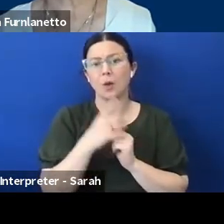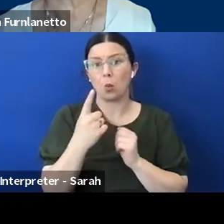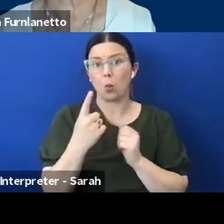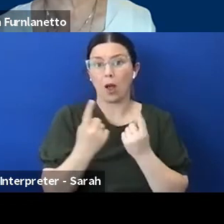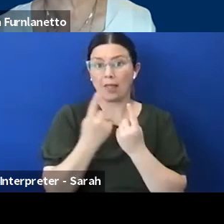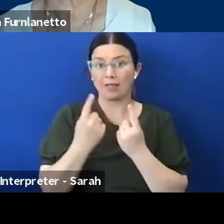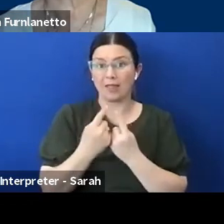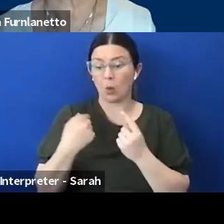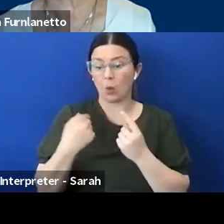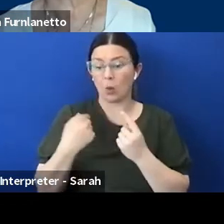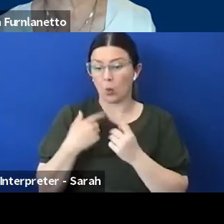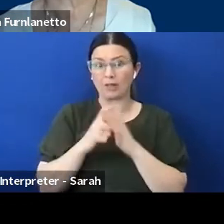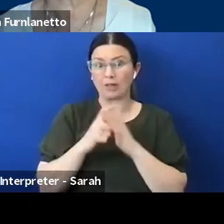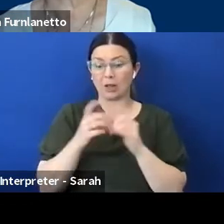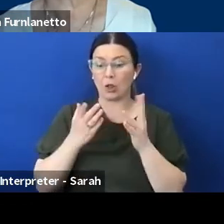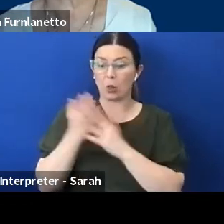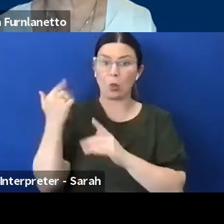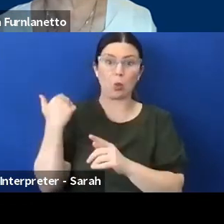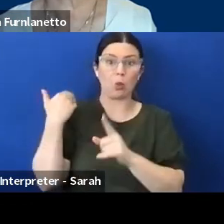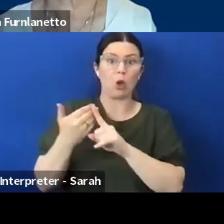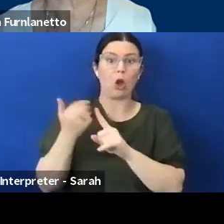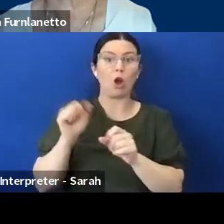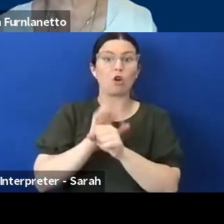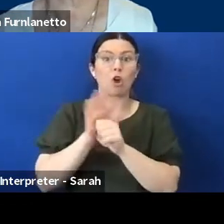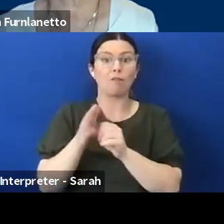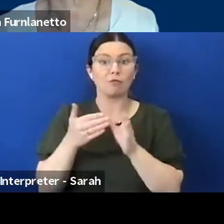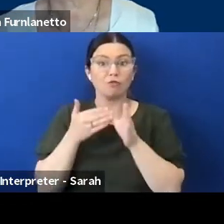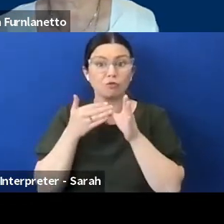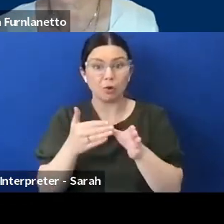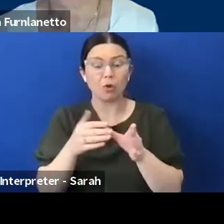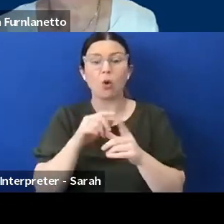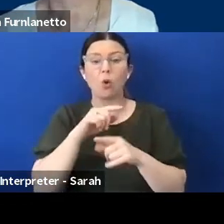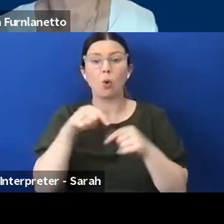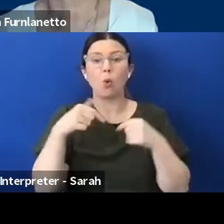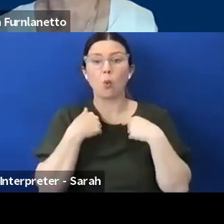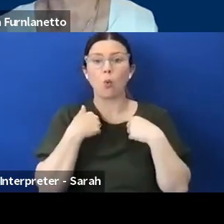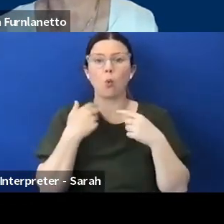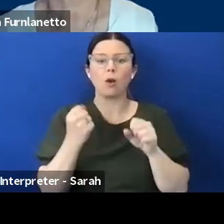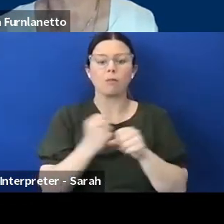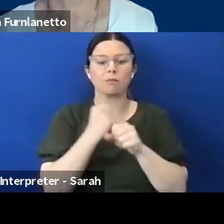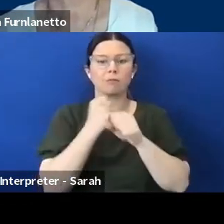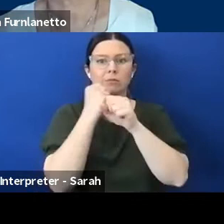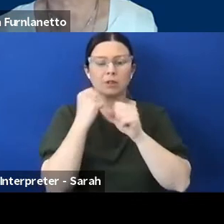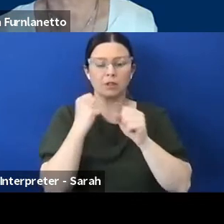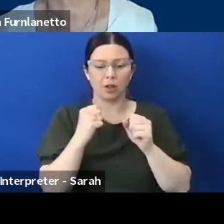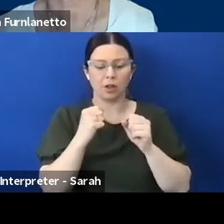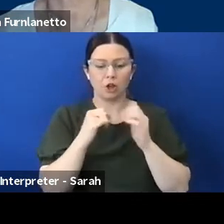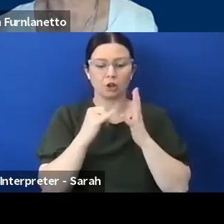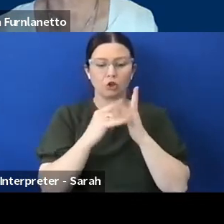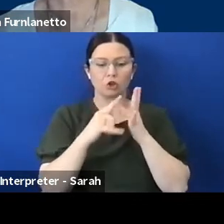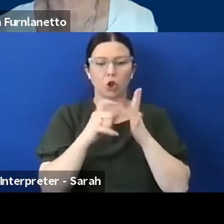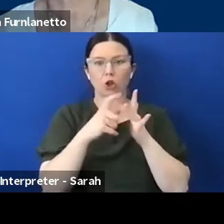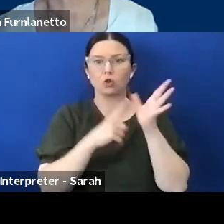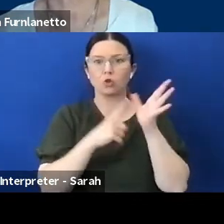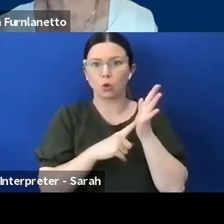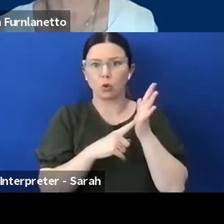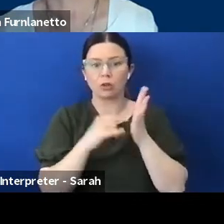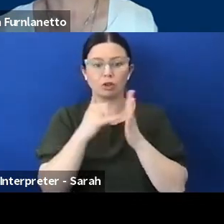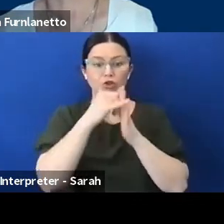response is we've produced social scripts in 14 languages for every kind of setting for every